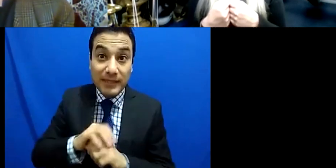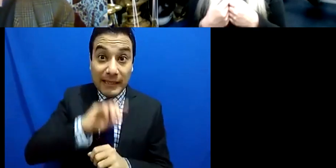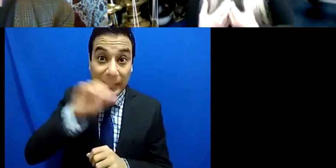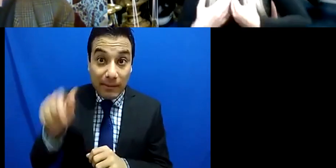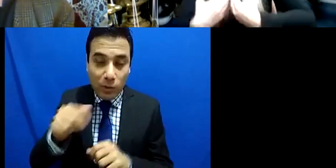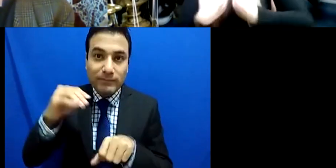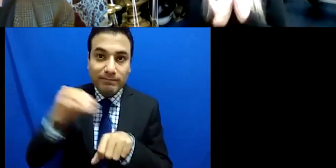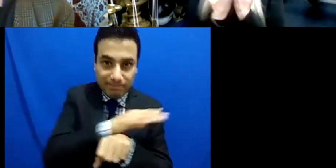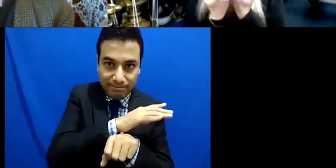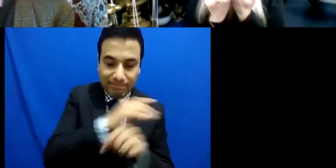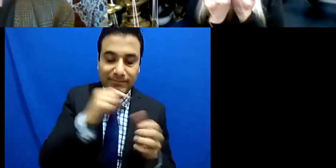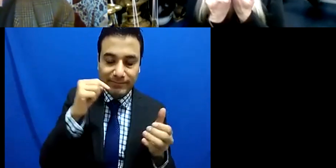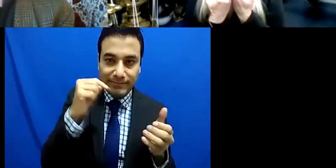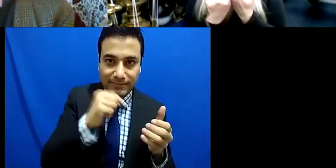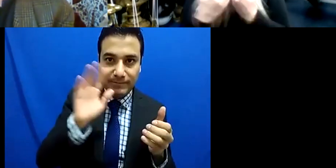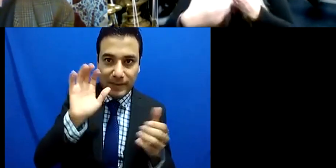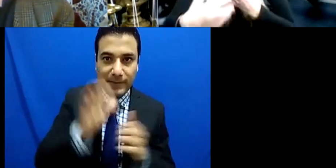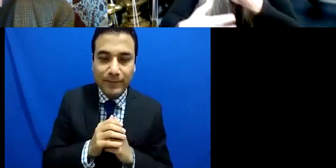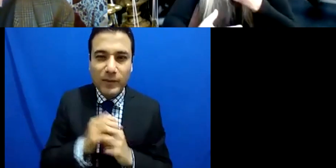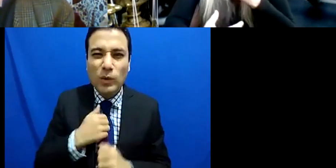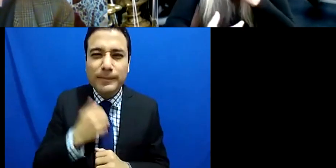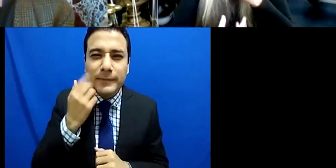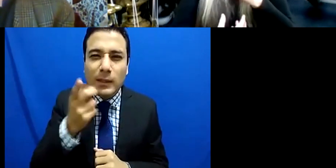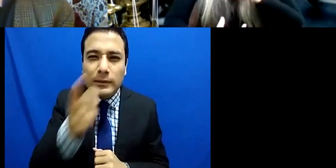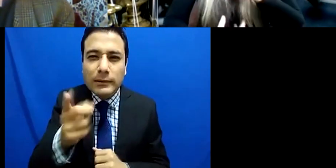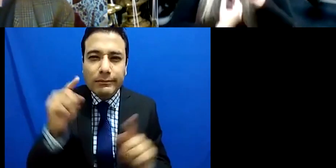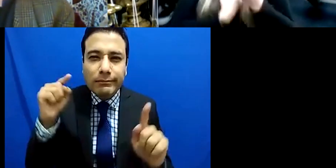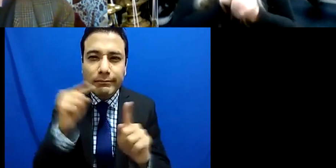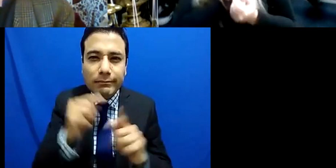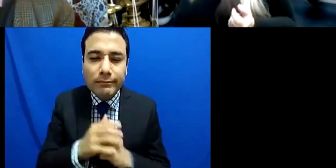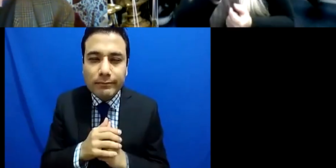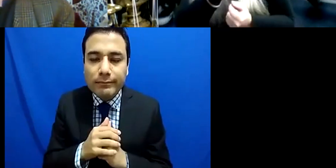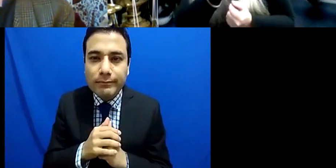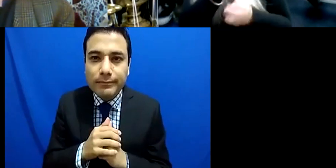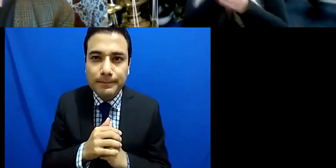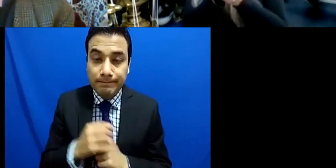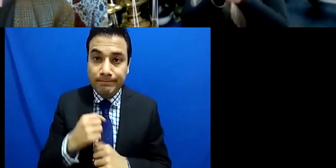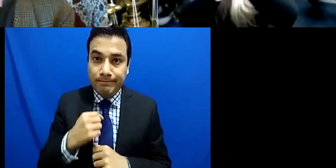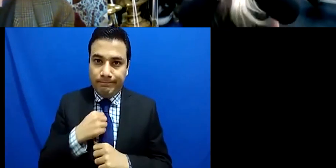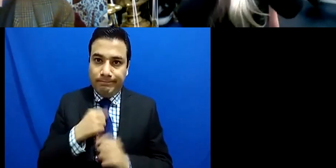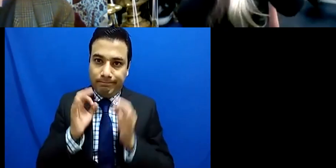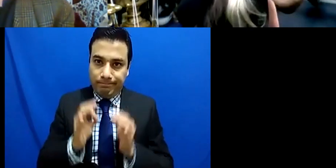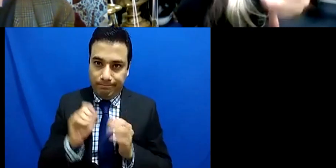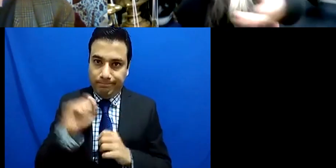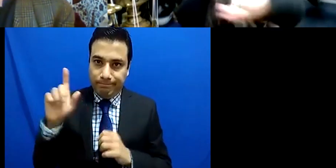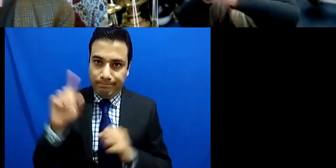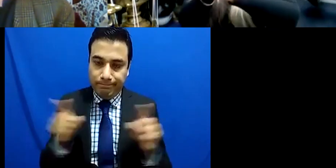you have to do as a musician is always try to draw what's inside of you out through your instrument